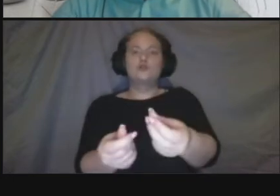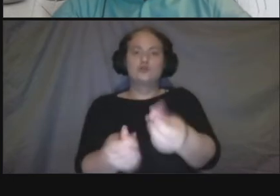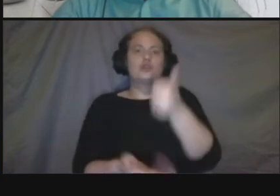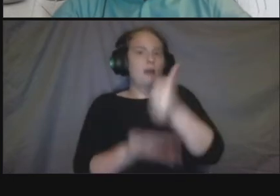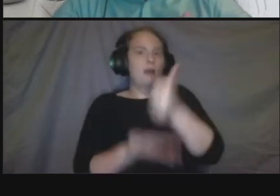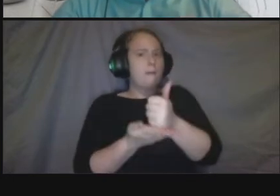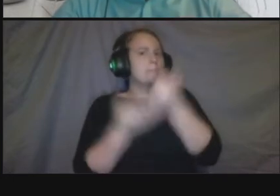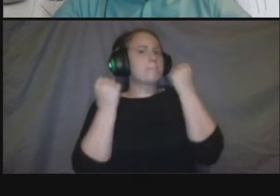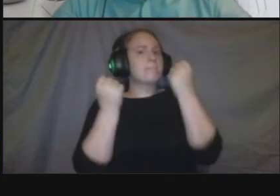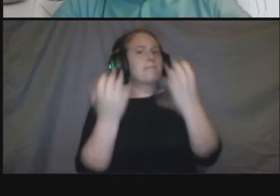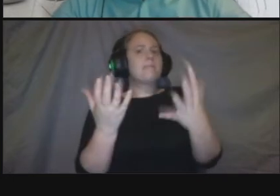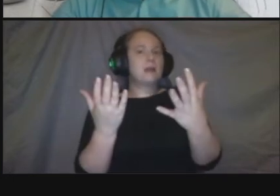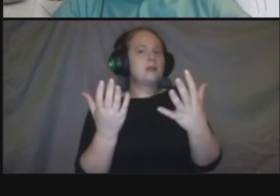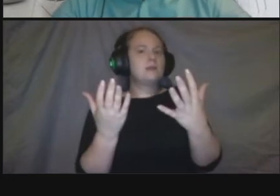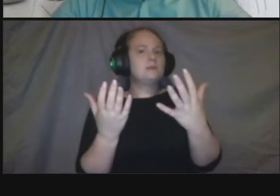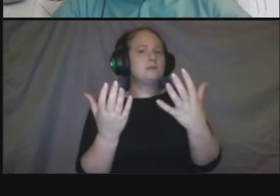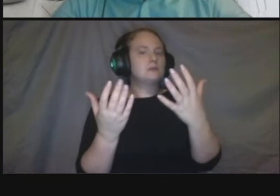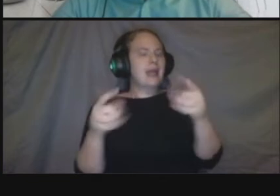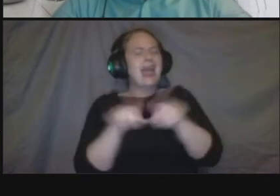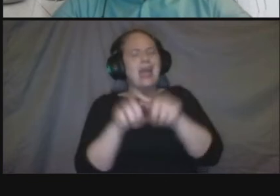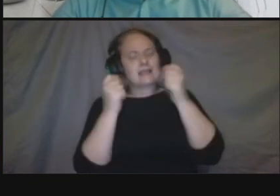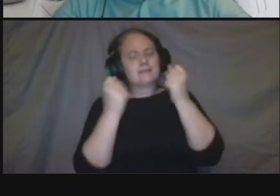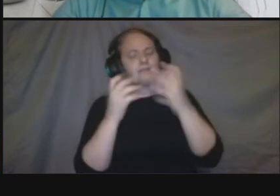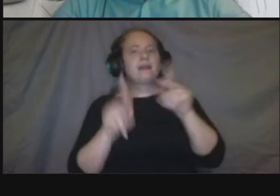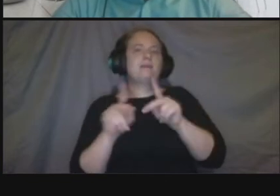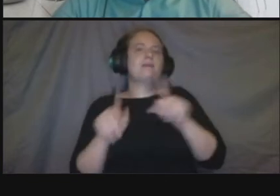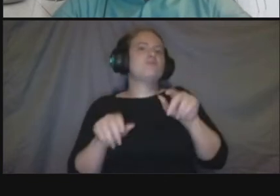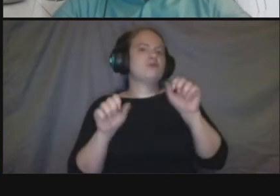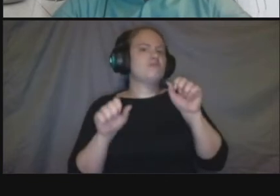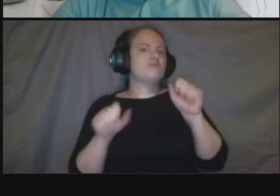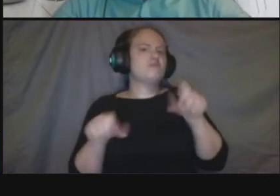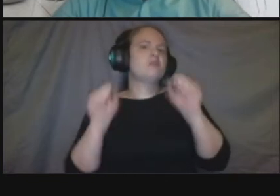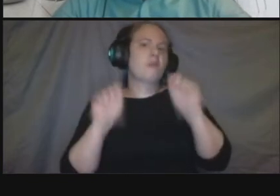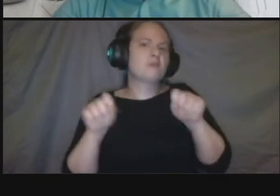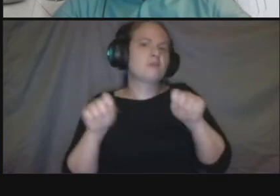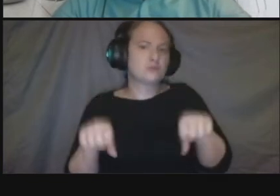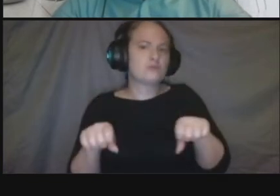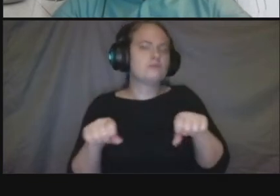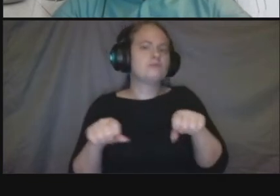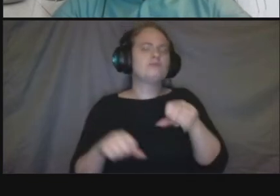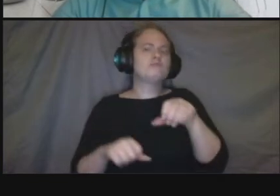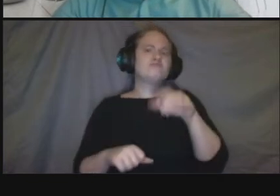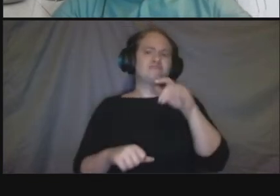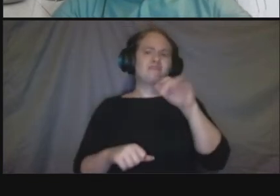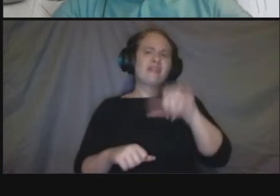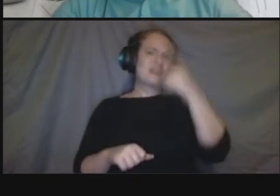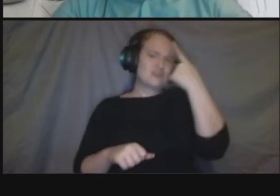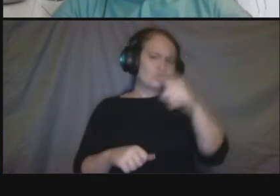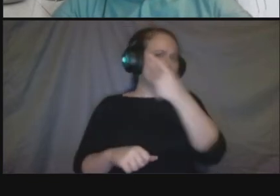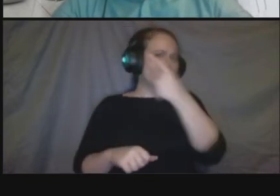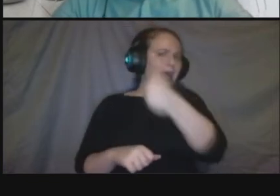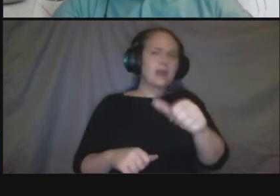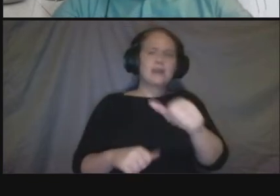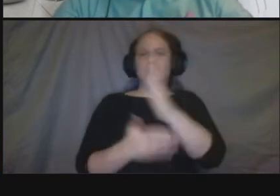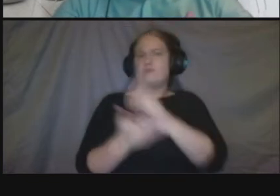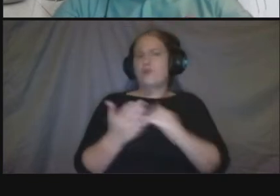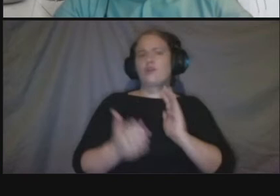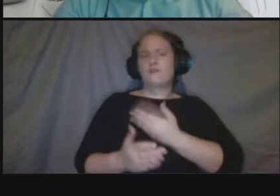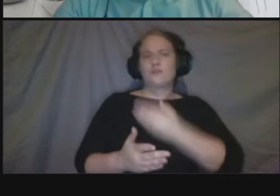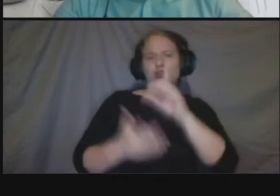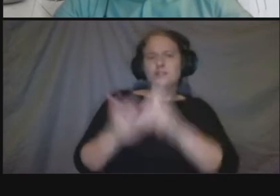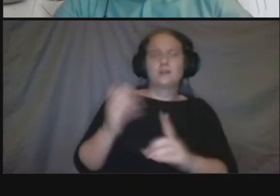and that's true for for anything whether it's you know green infrastructure or uh you know uh